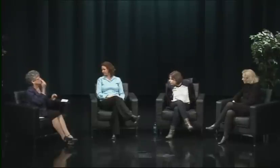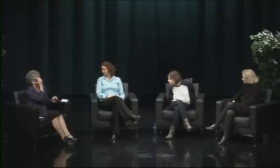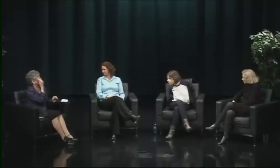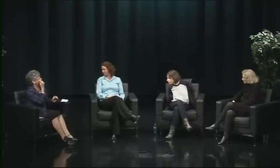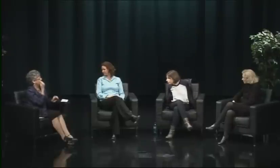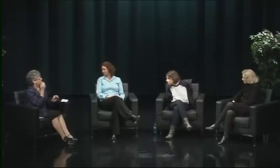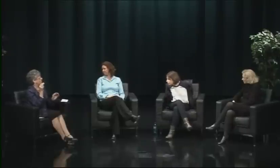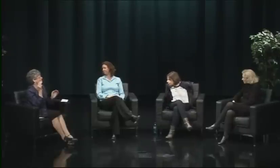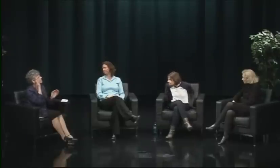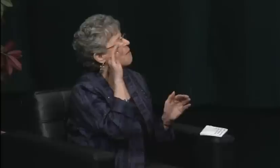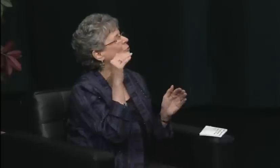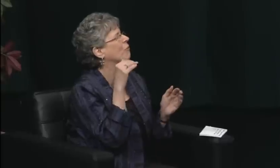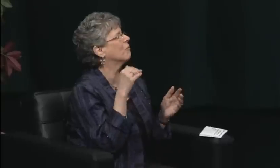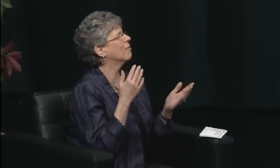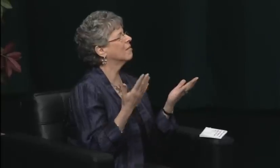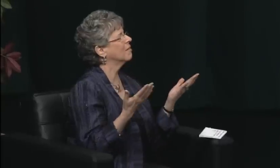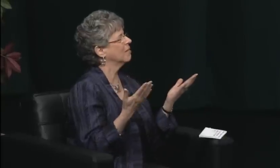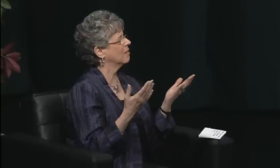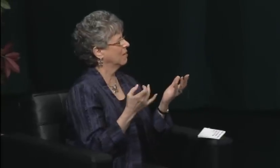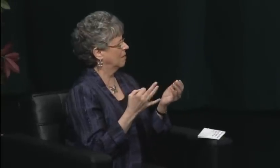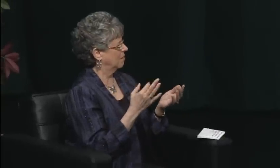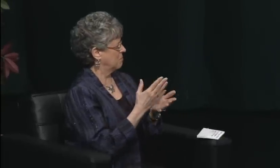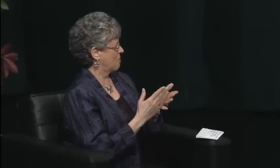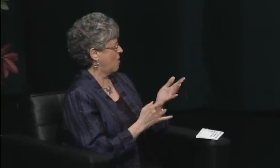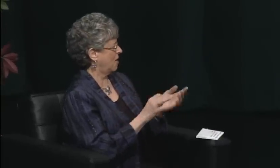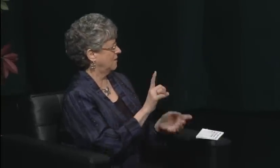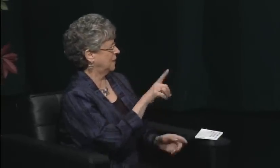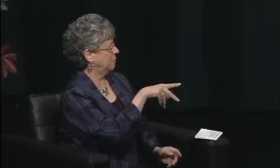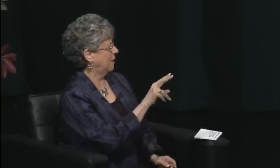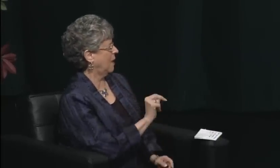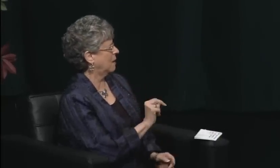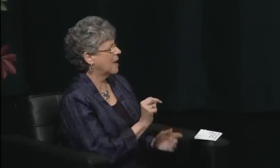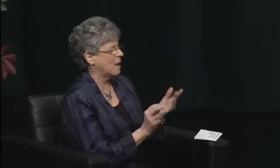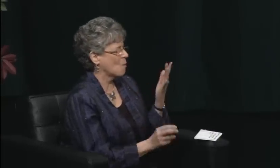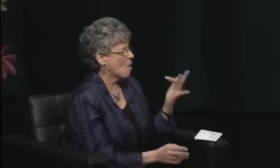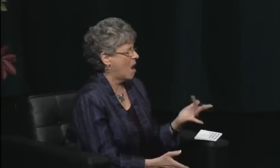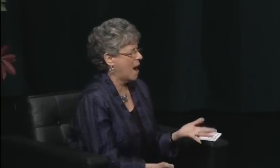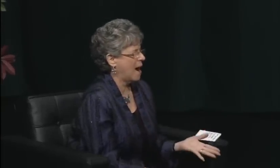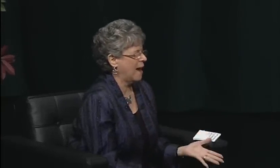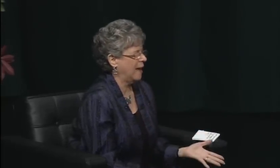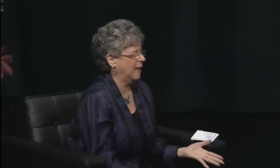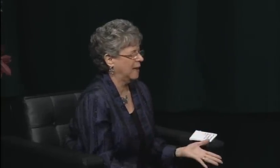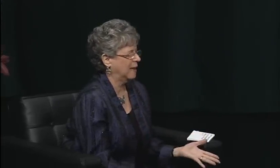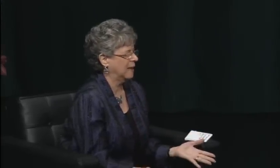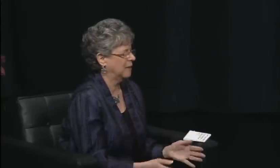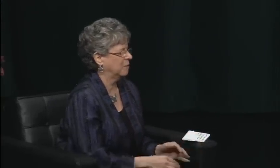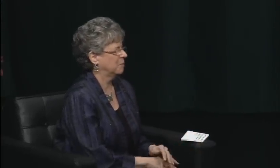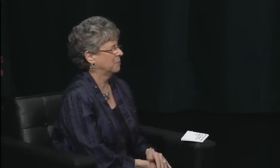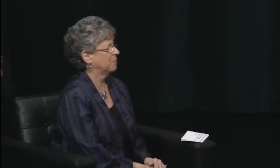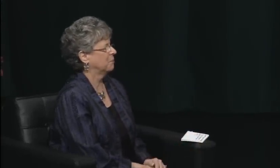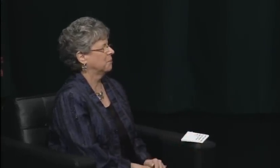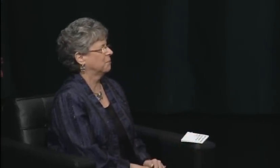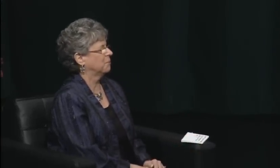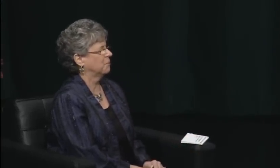And I would hand it out to everybody so that we all had the same message, including faculty and staff, in case a reporter caught them